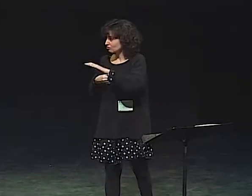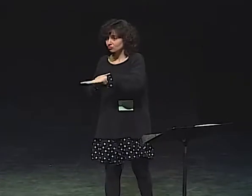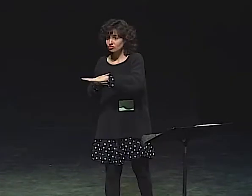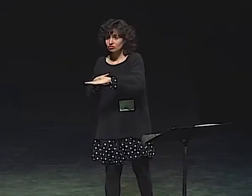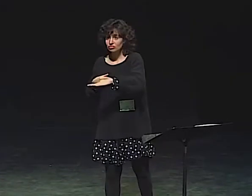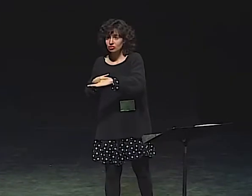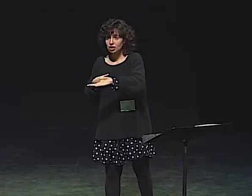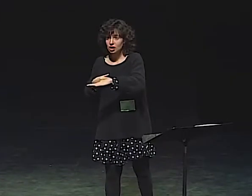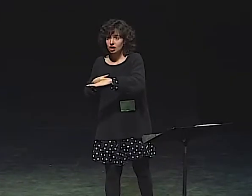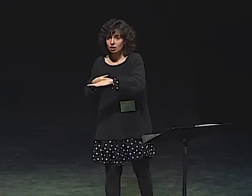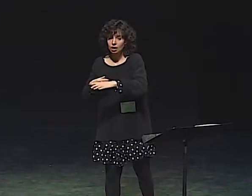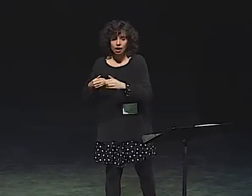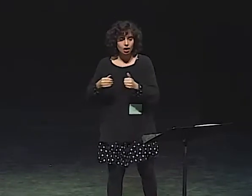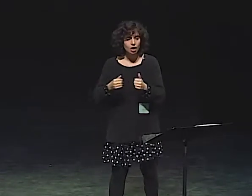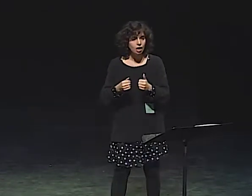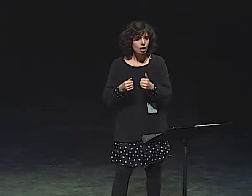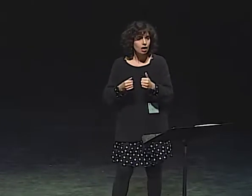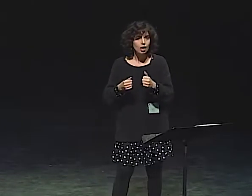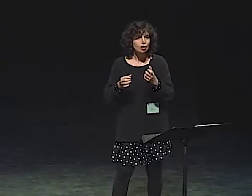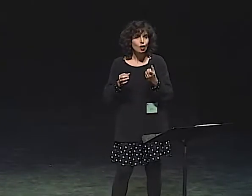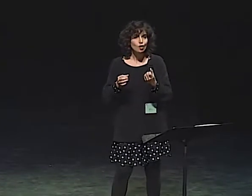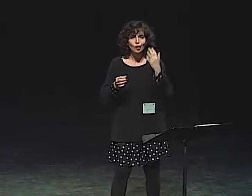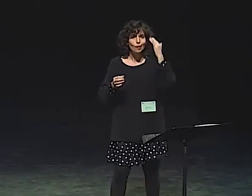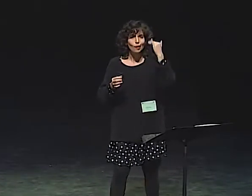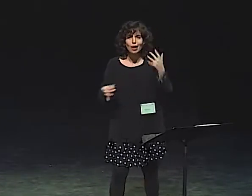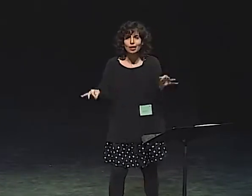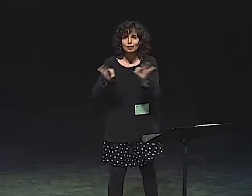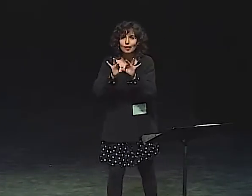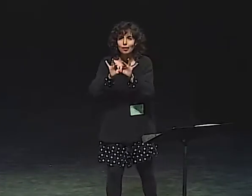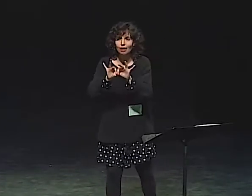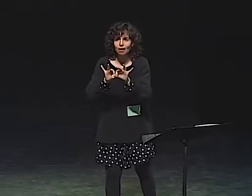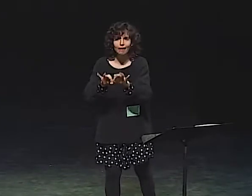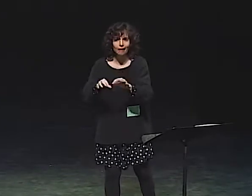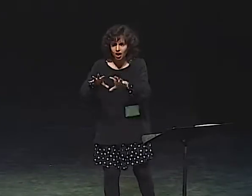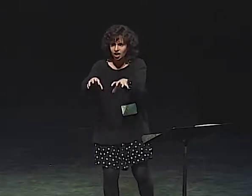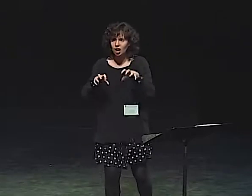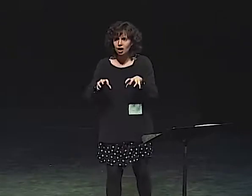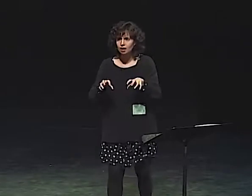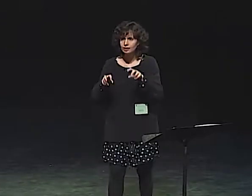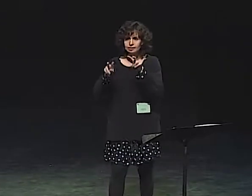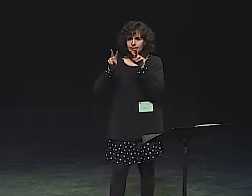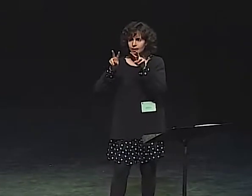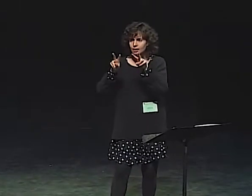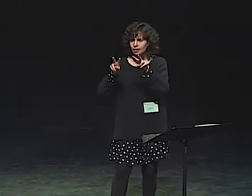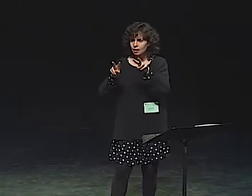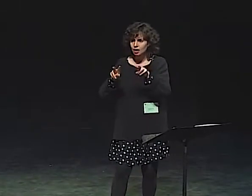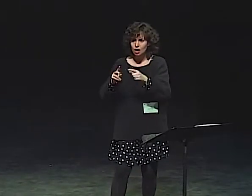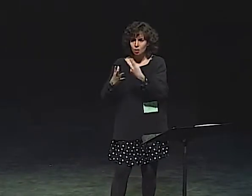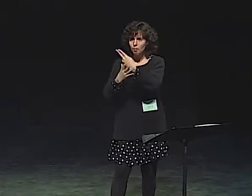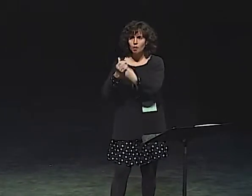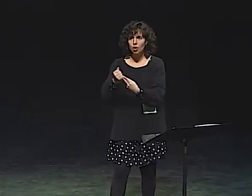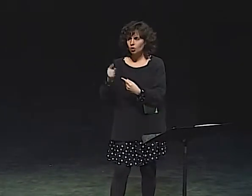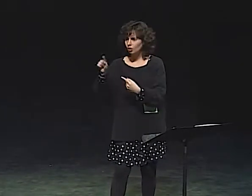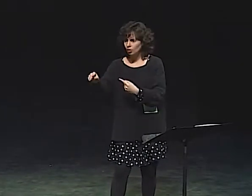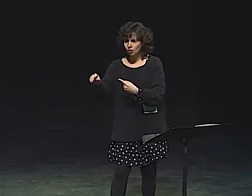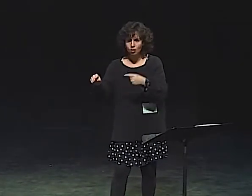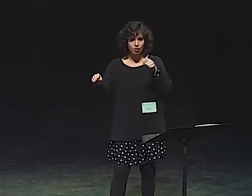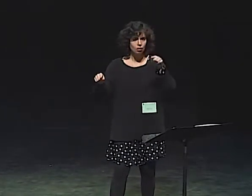THERE'S A SEPARATE CHARACTER THAT THEY SEE, THE INNER CHILD.